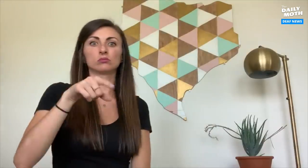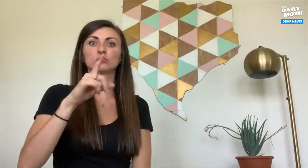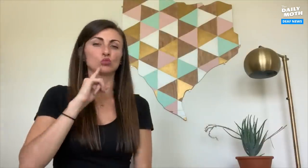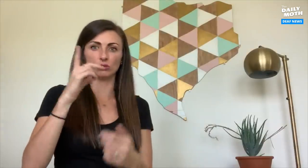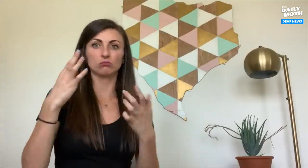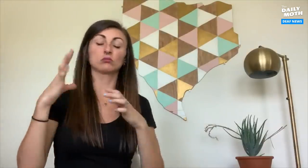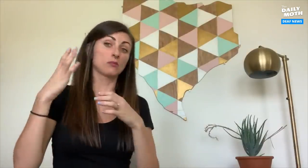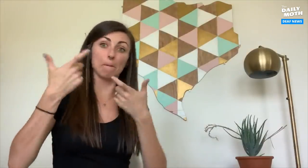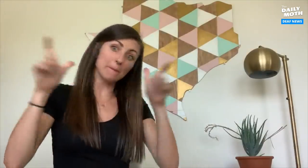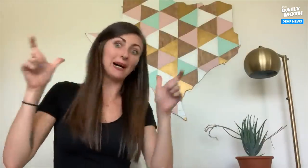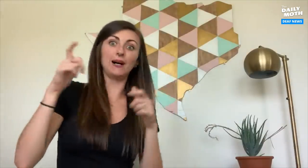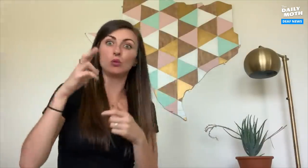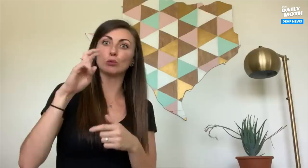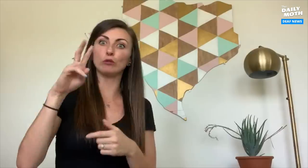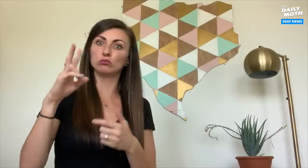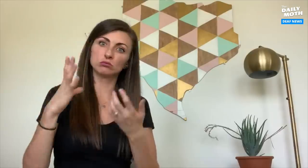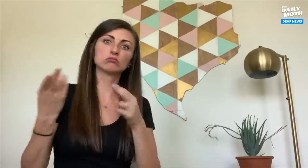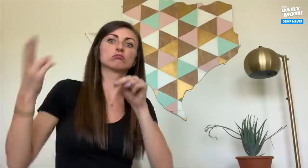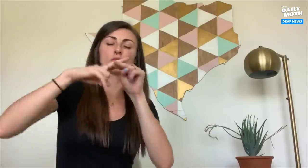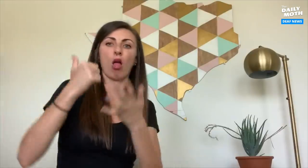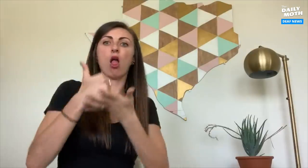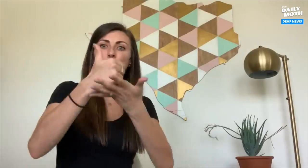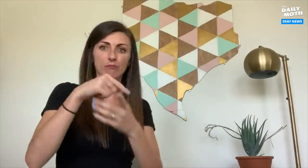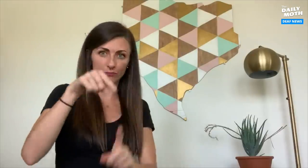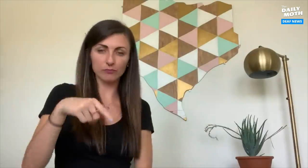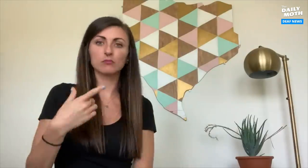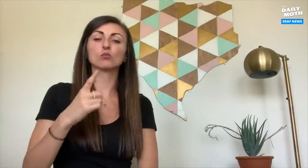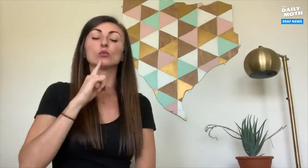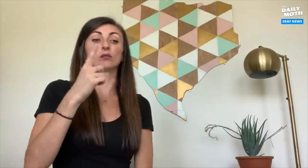That has been a major help in terms of increasing revenue.